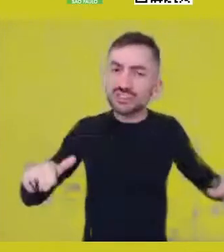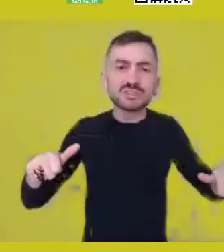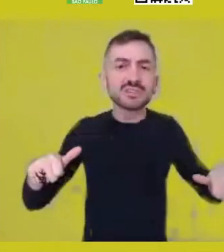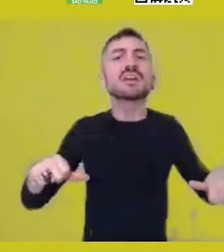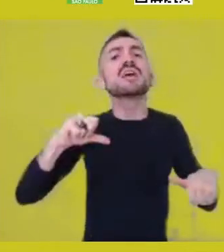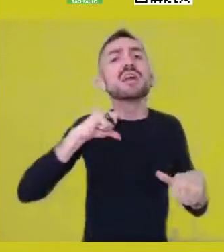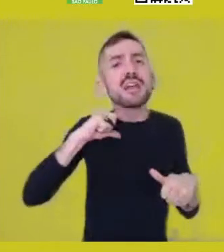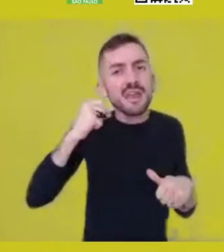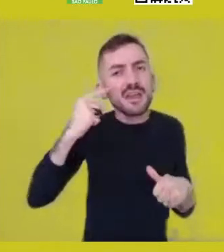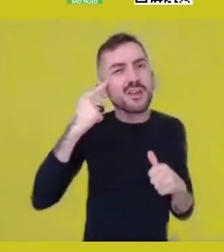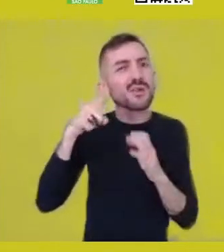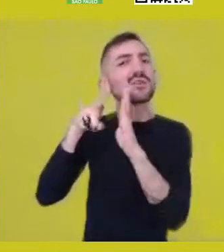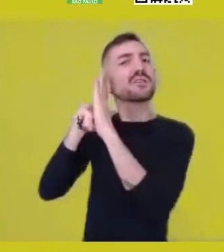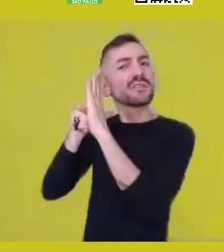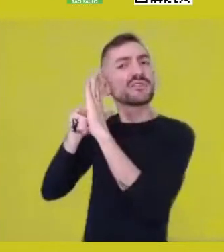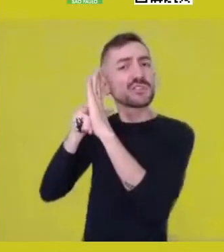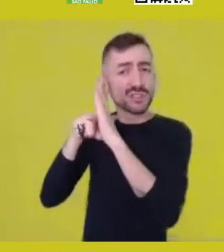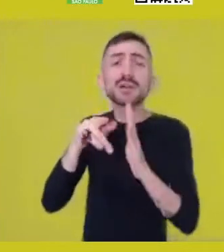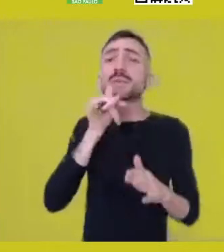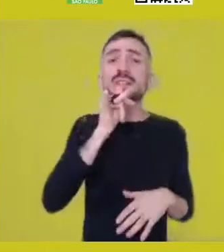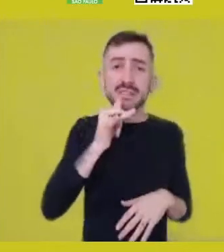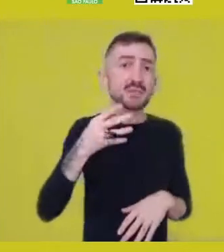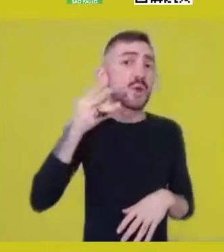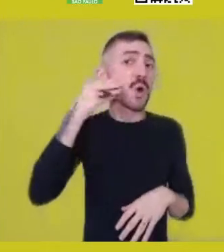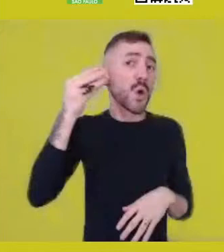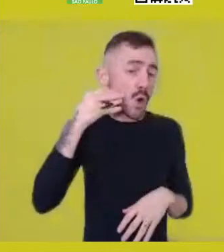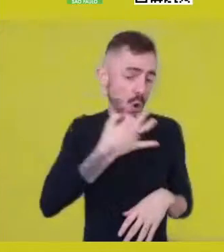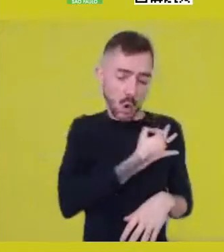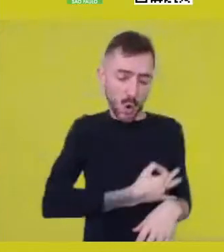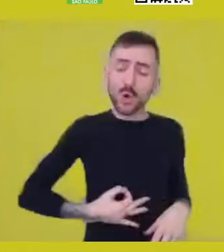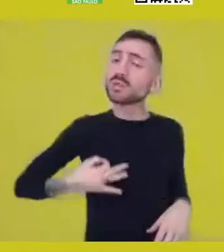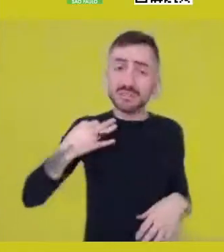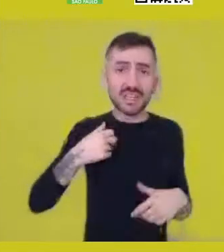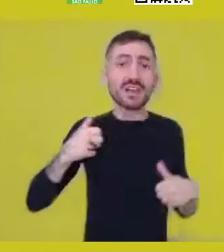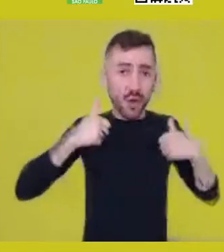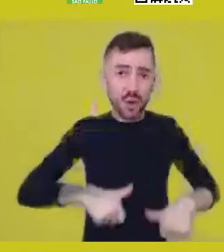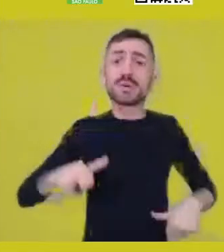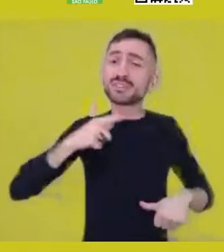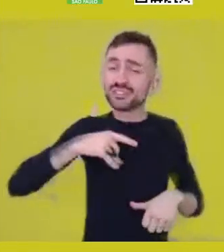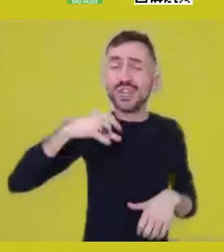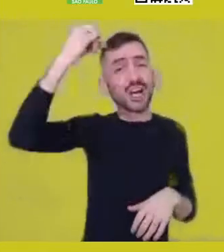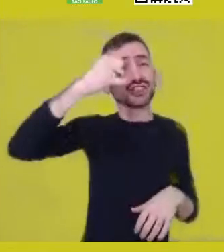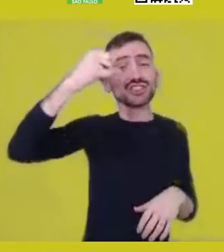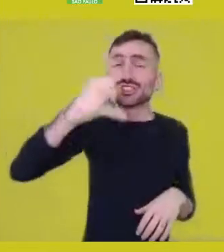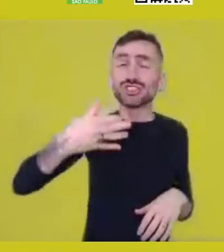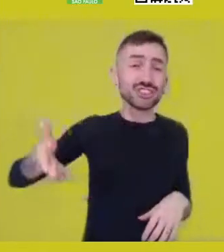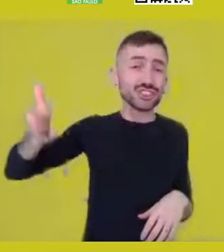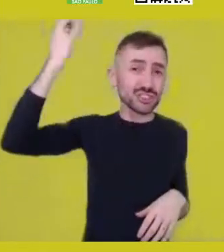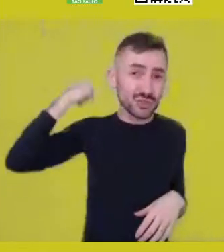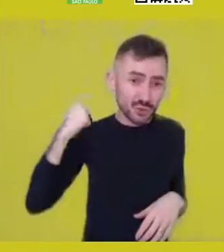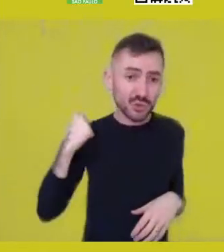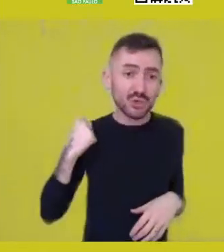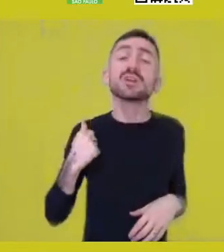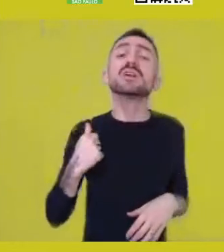and those leopard prints are used since ancient times. Why are they used since ancient times?